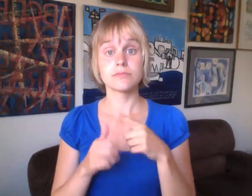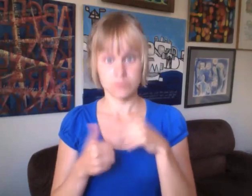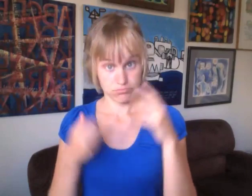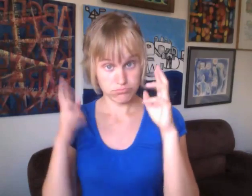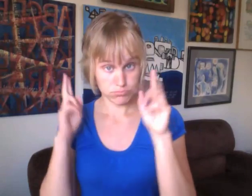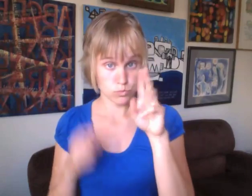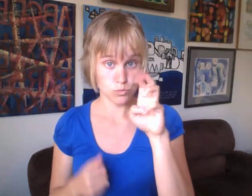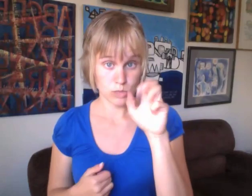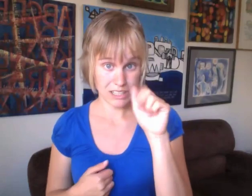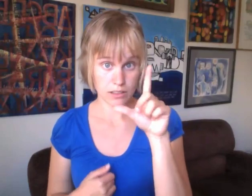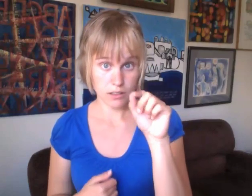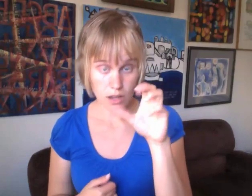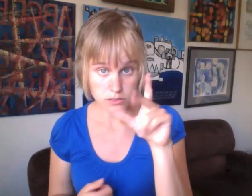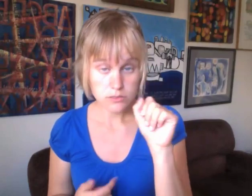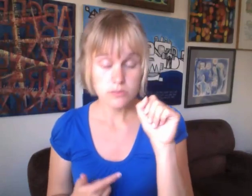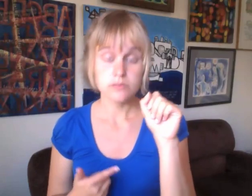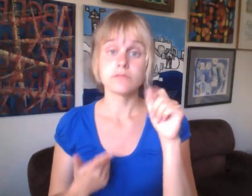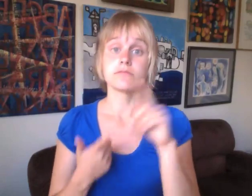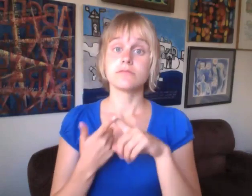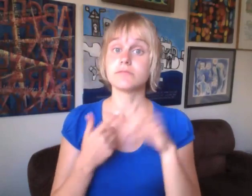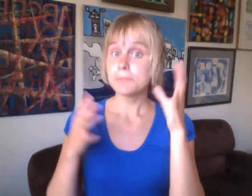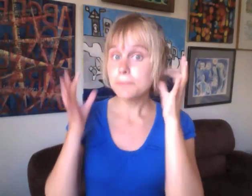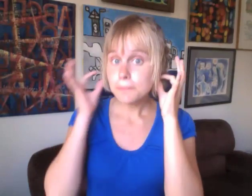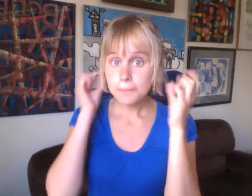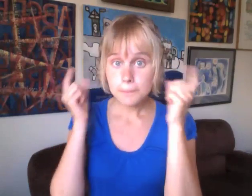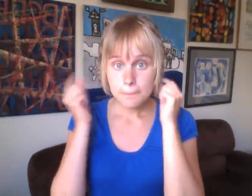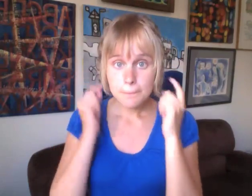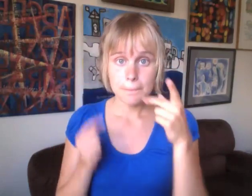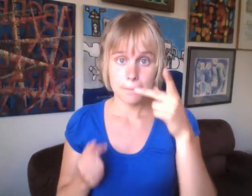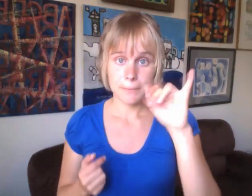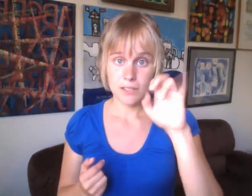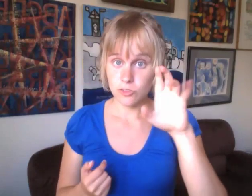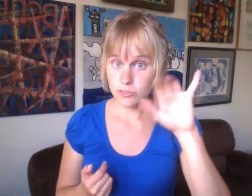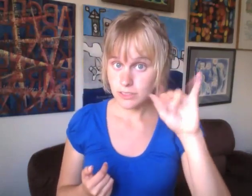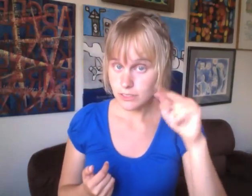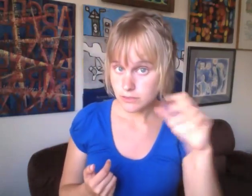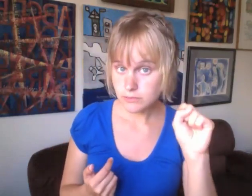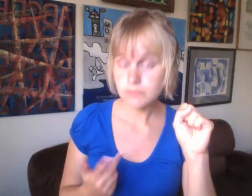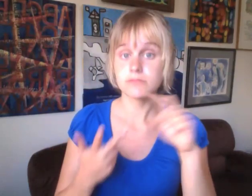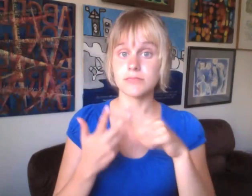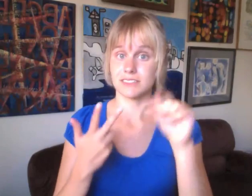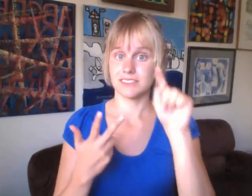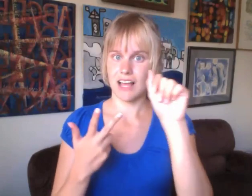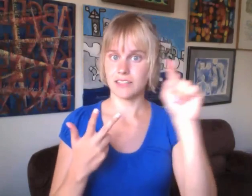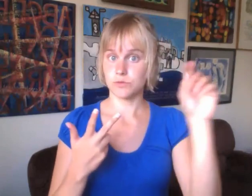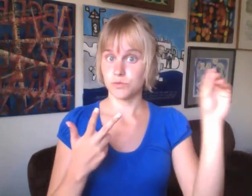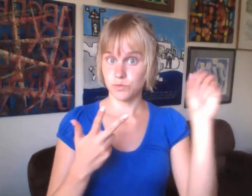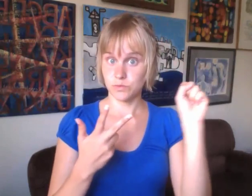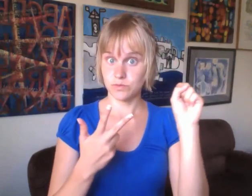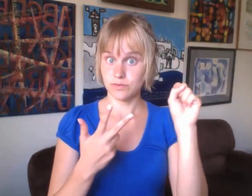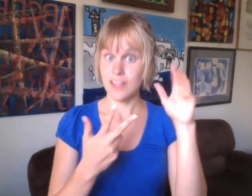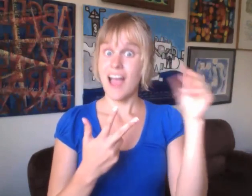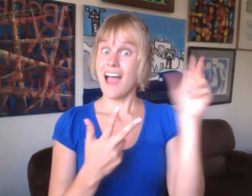such as dreadlocks, piercings, and tattoos